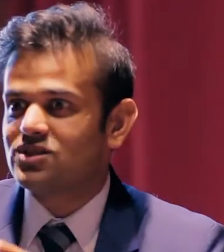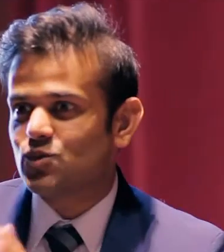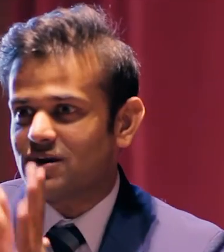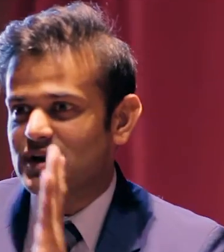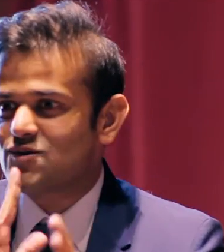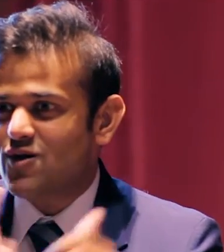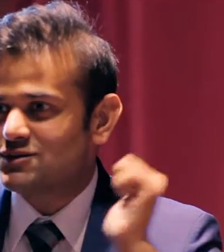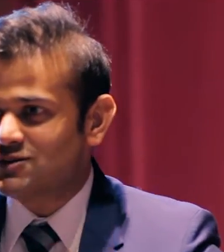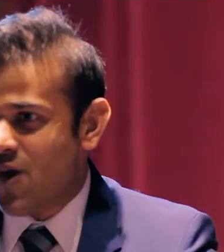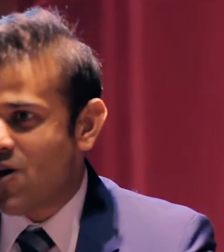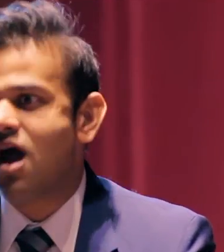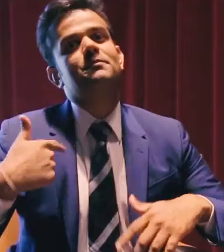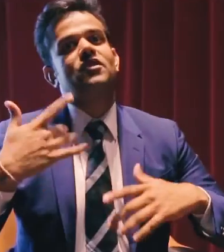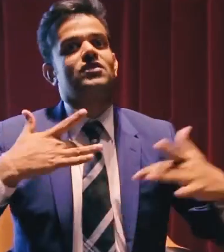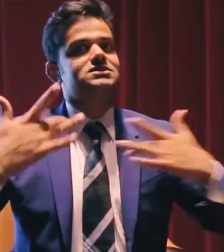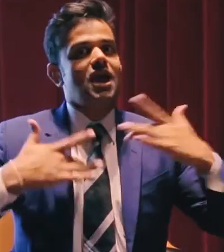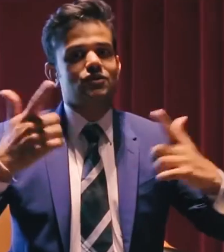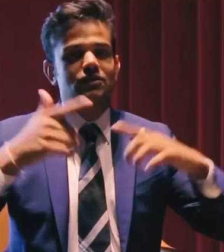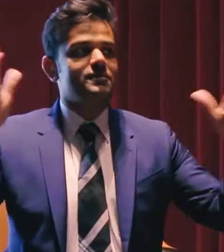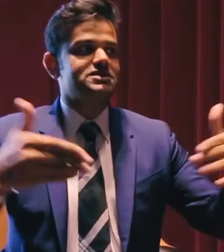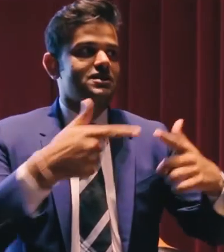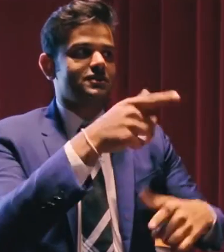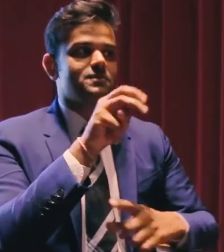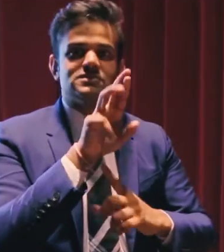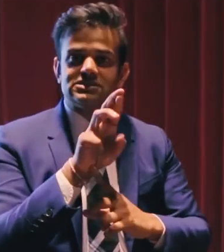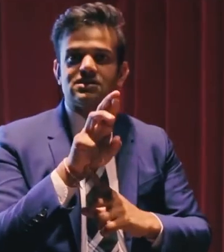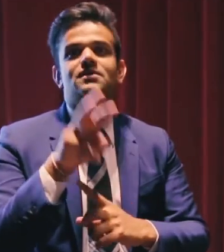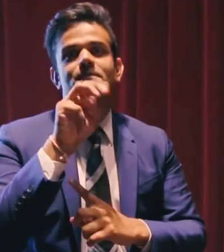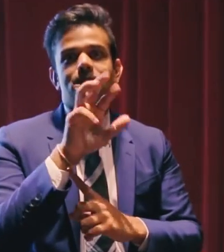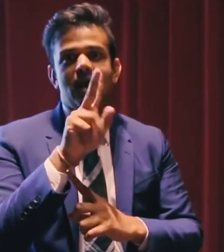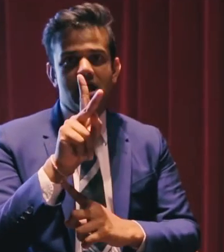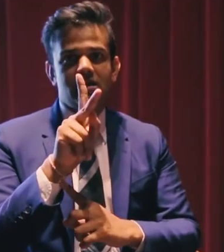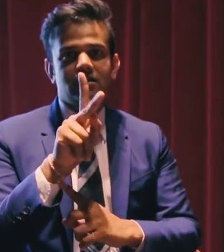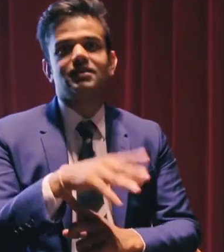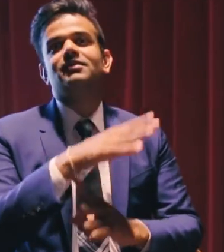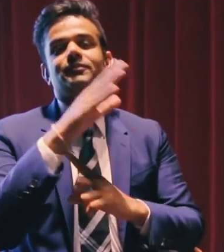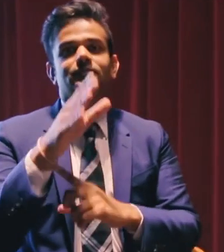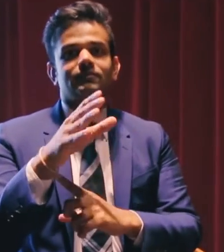[Vai] Welcome to The Twenty Minute Talk Show. I'm very excited to introduce Mark Cook,